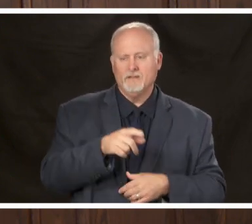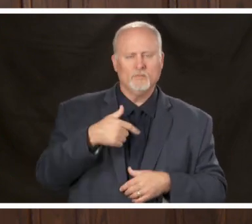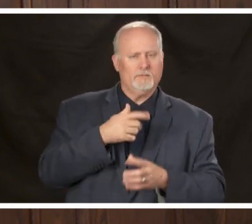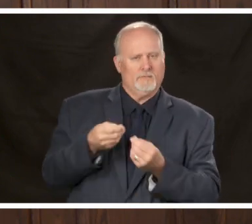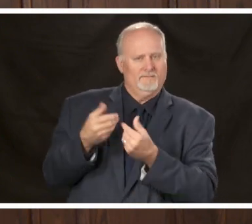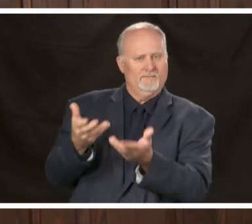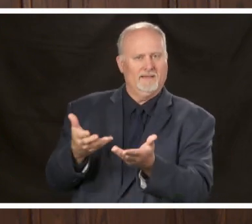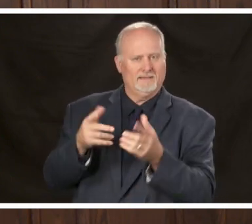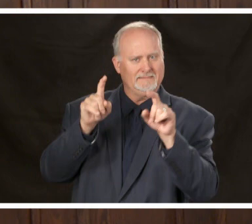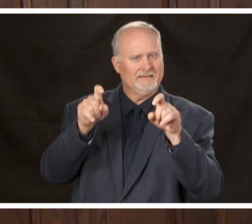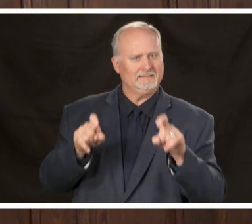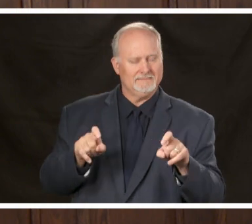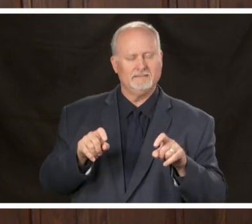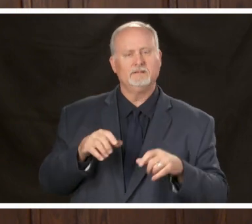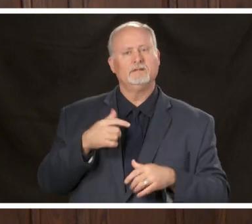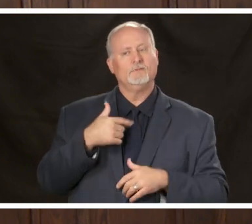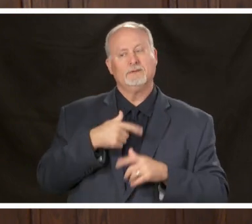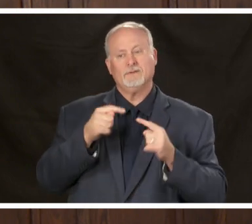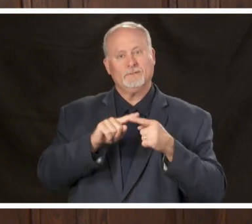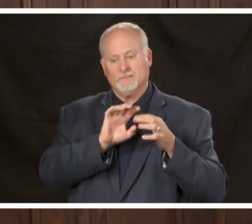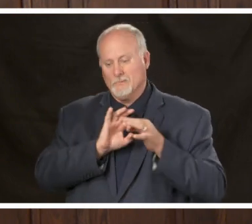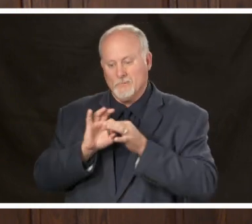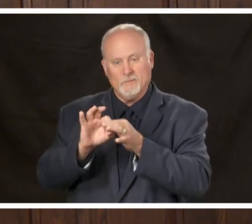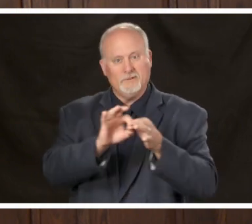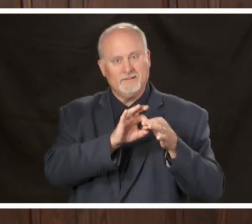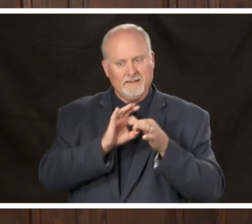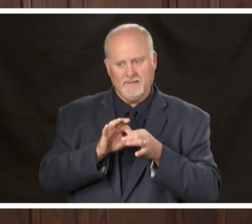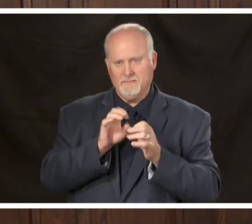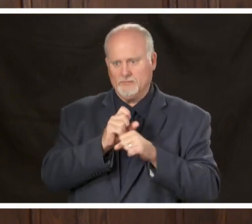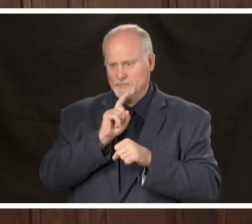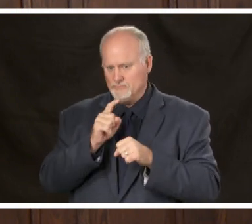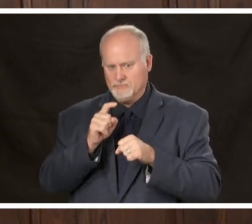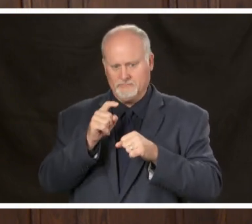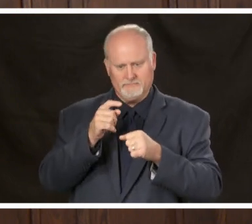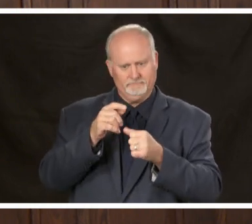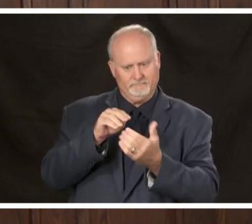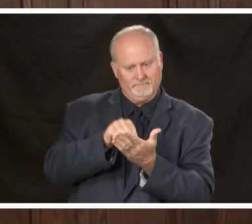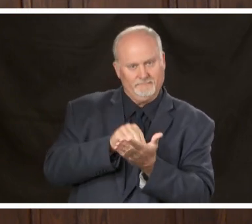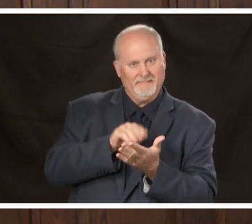testing efforts are well coordinated and guided by data and the best